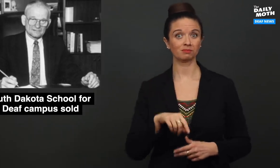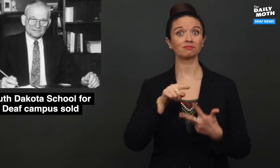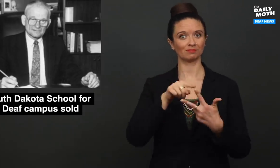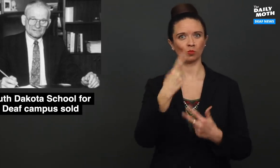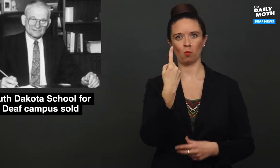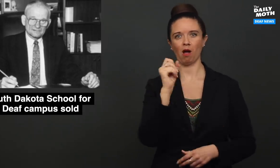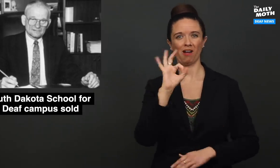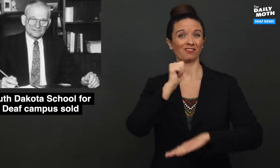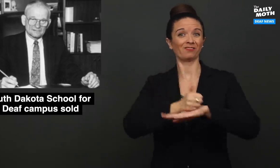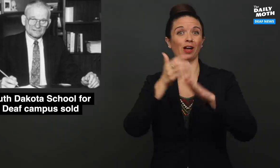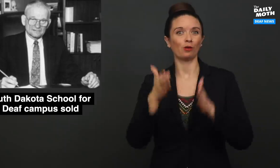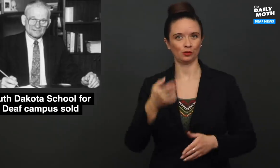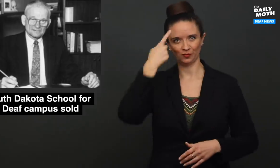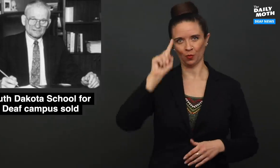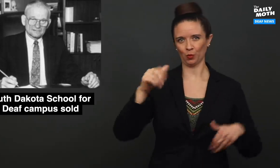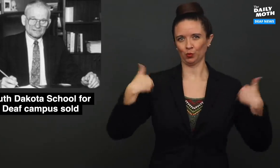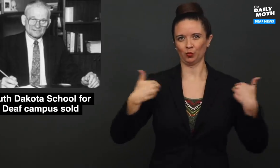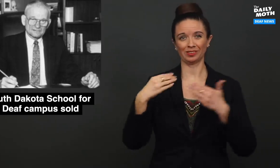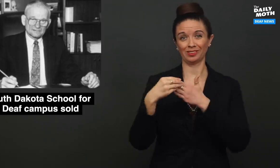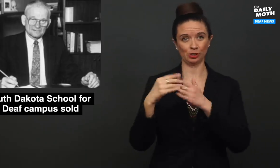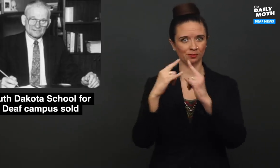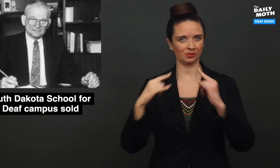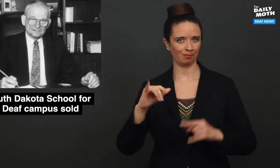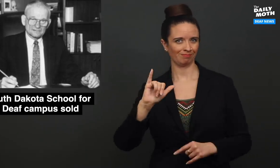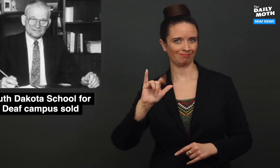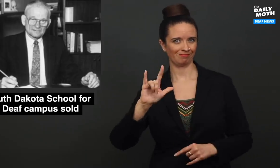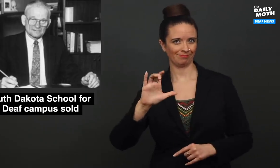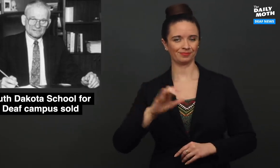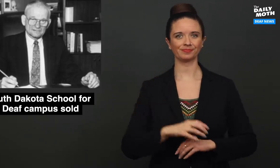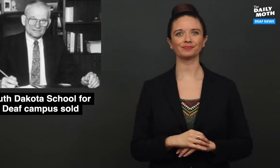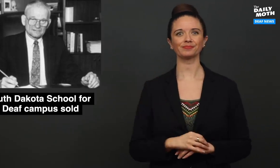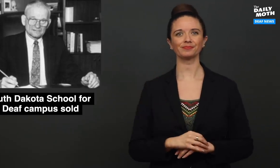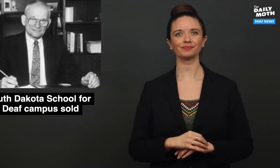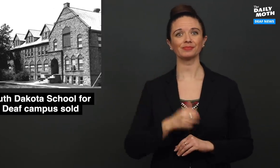who is one of the founders of the Youth Leadership Camp.